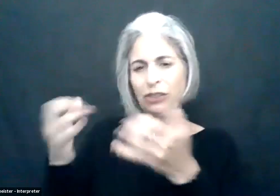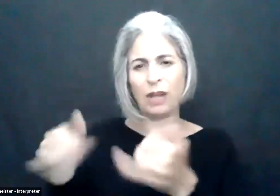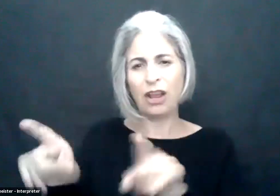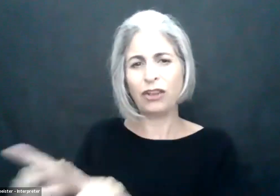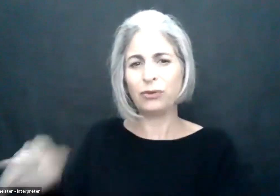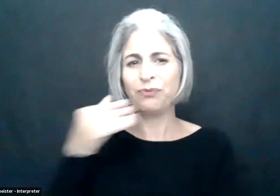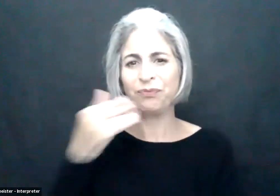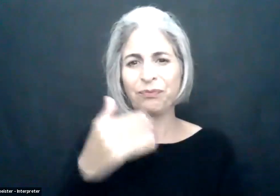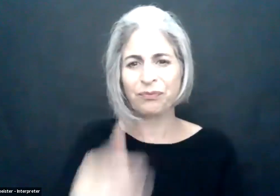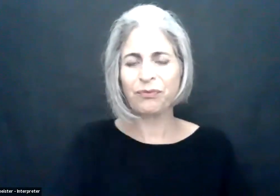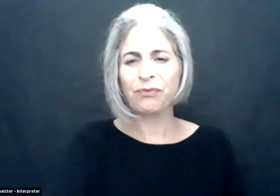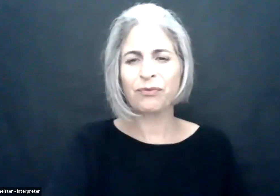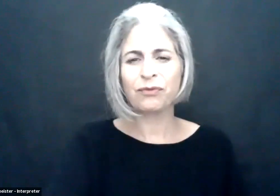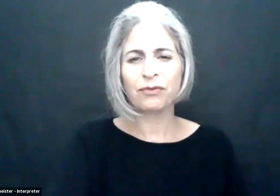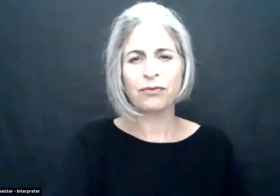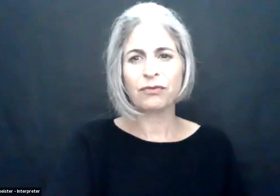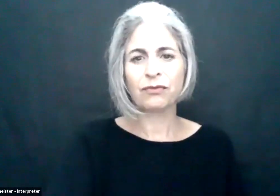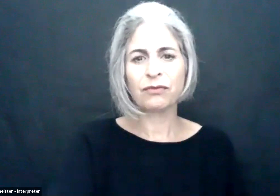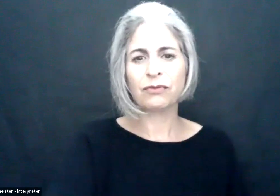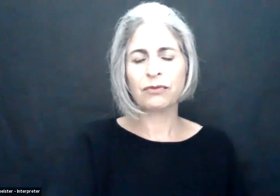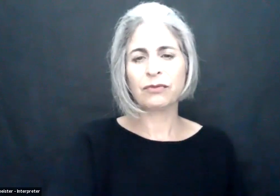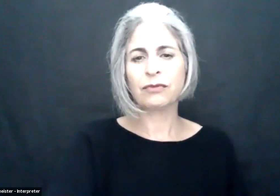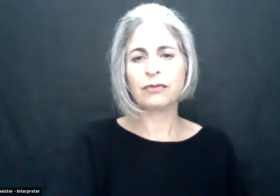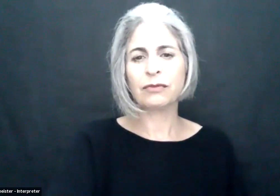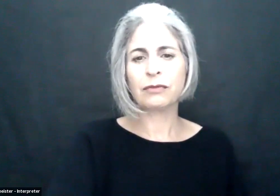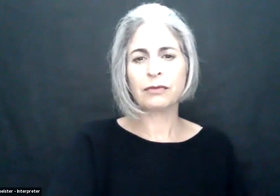G3ict, IAAP and EG team are on this slide. Thank you to our accessibility teams of